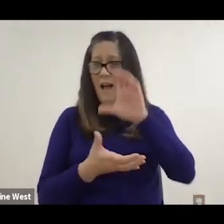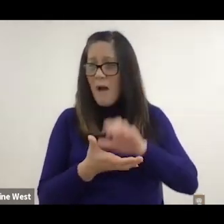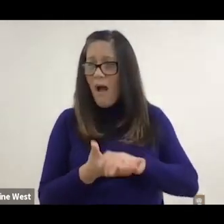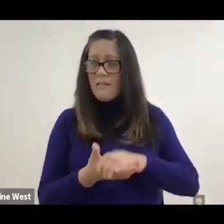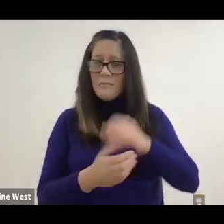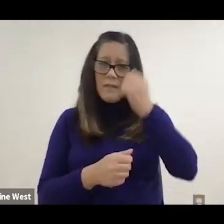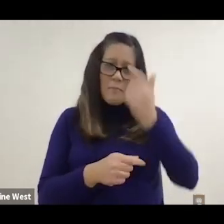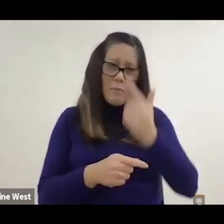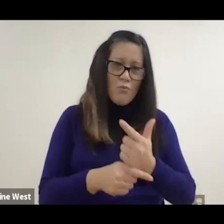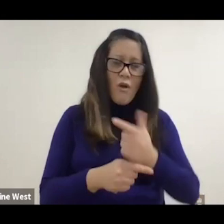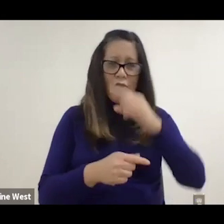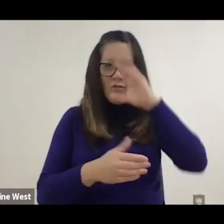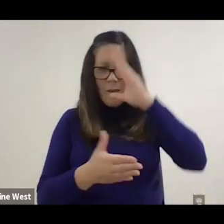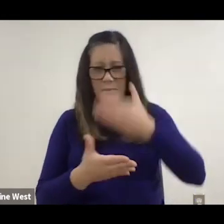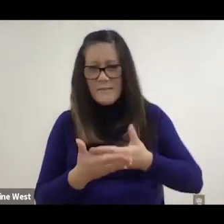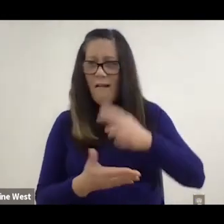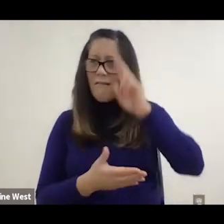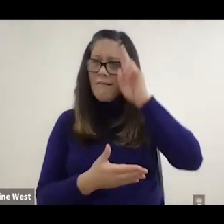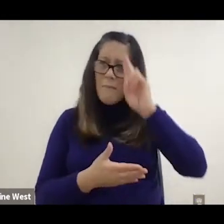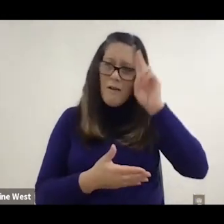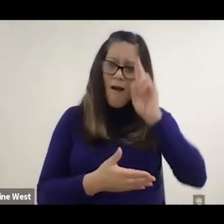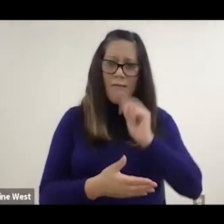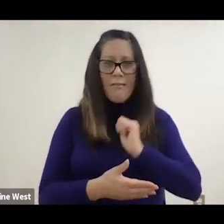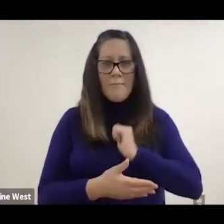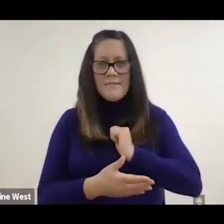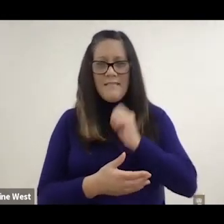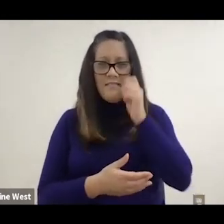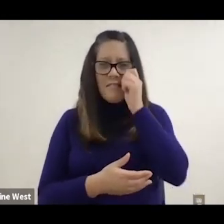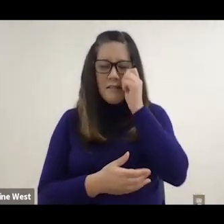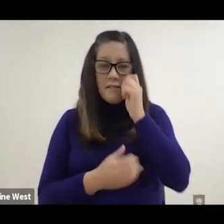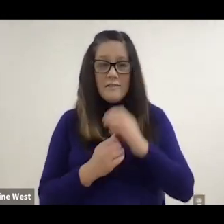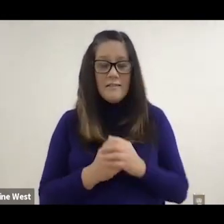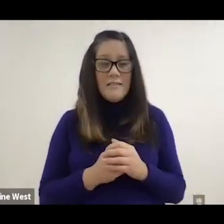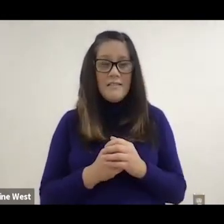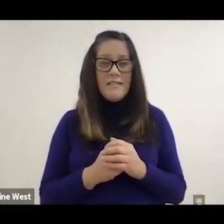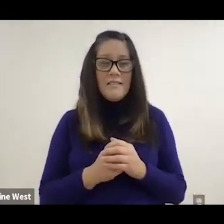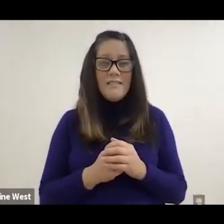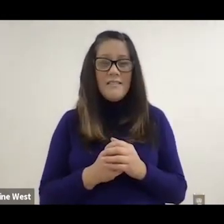with you my husband. I'm a brother, I'm a son.